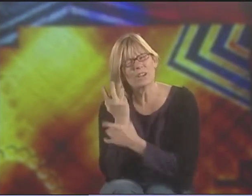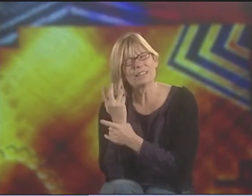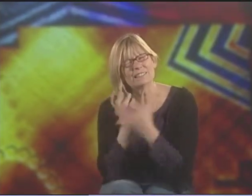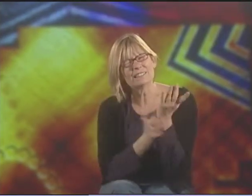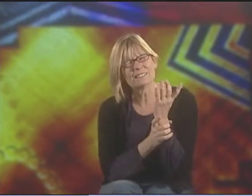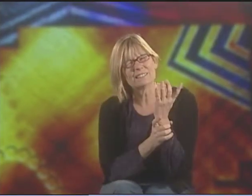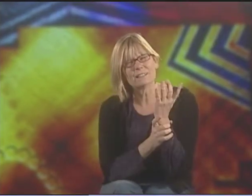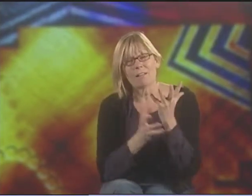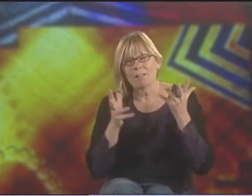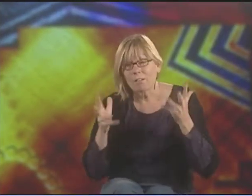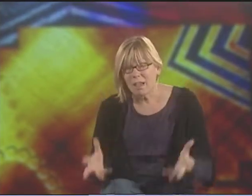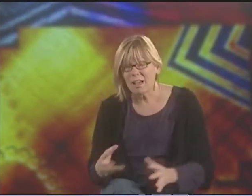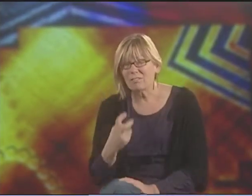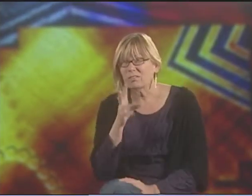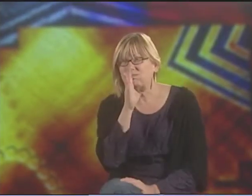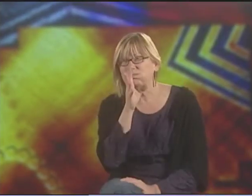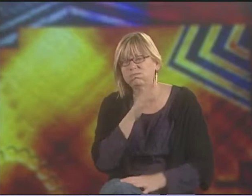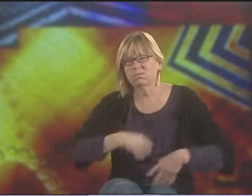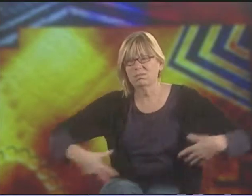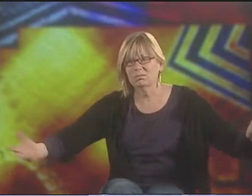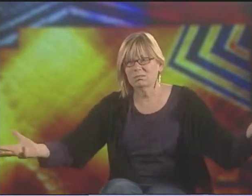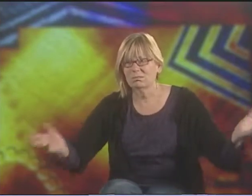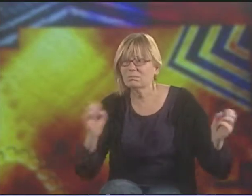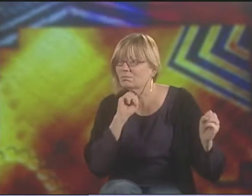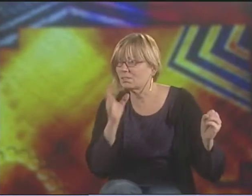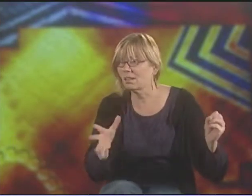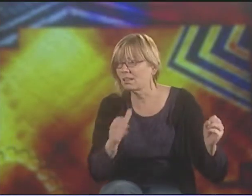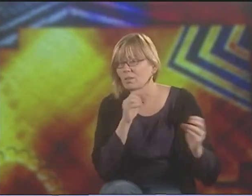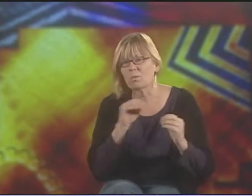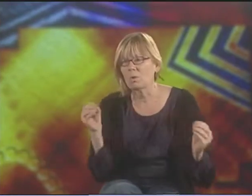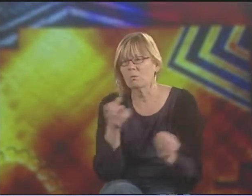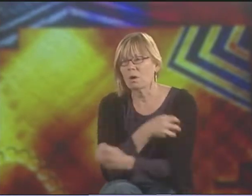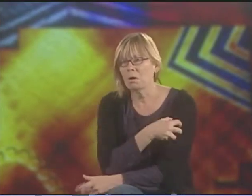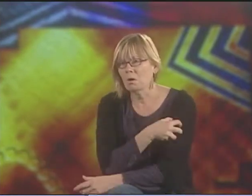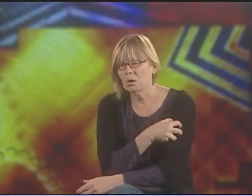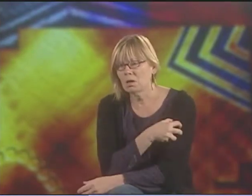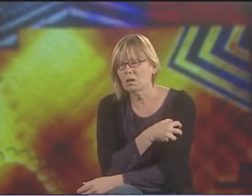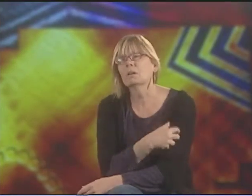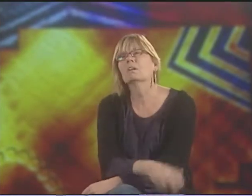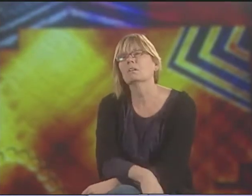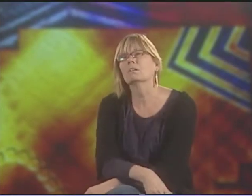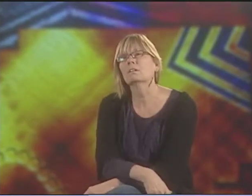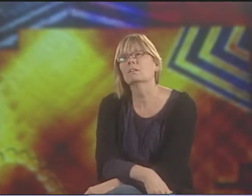I THINK THAT THEY SILENCE OUR VOICE. THEY IMPRISON OUR VOICE. THEY TAKE AWAY OUR EXPRESSION. WE HAVE NO POWER.